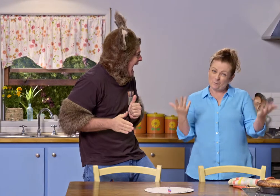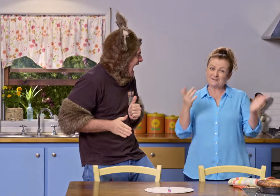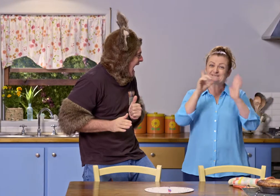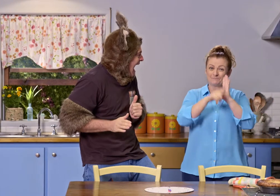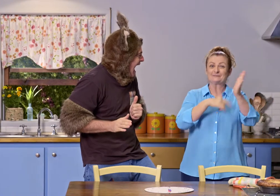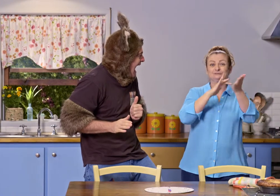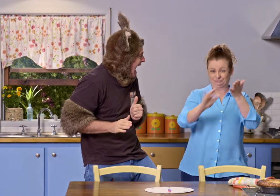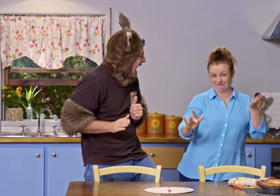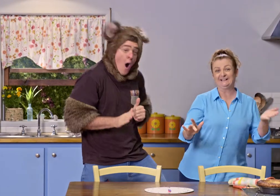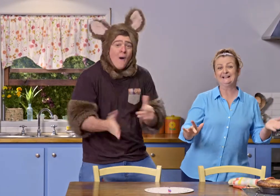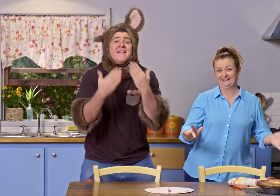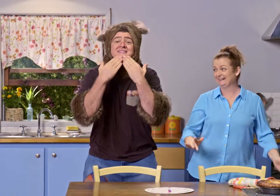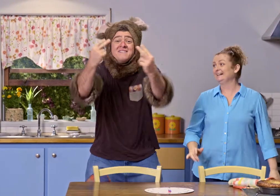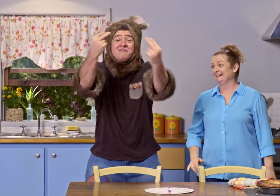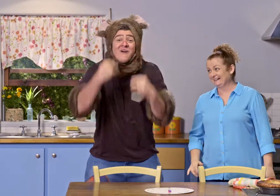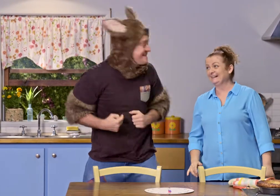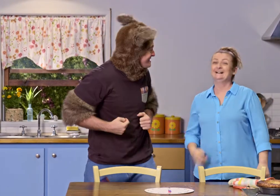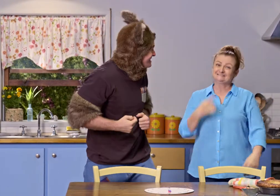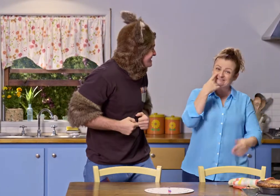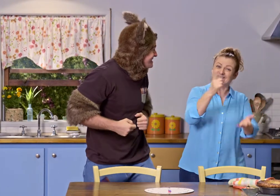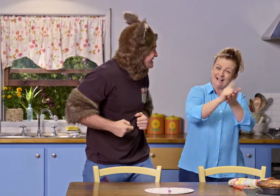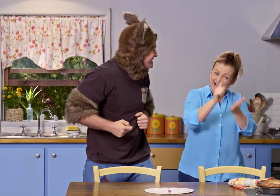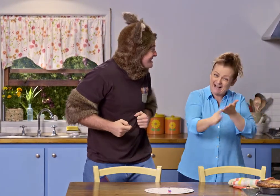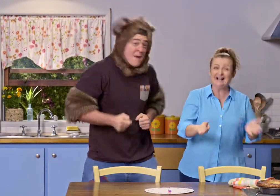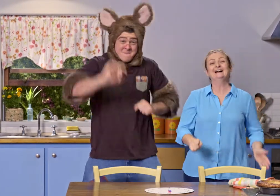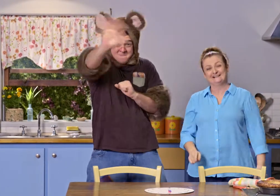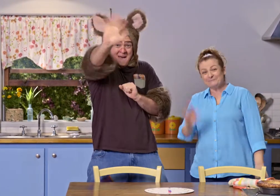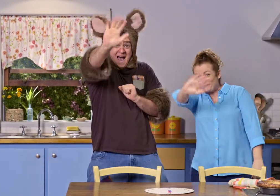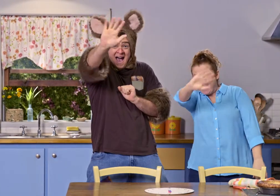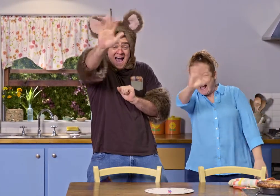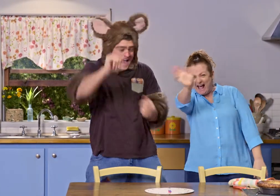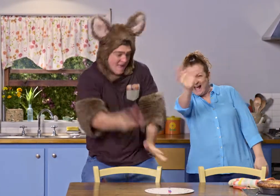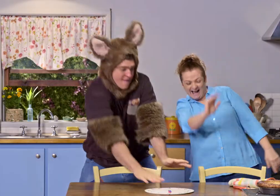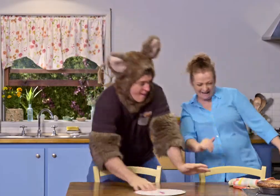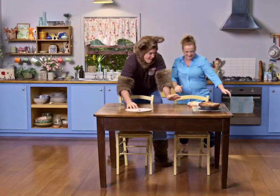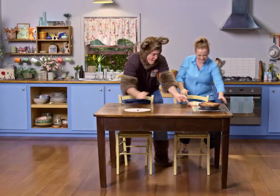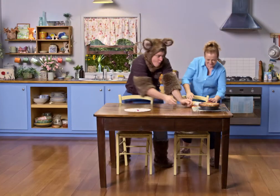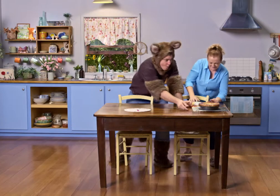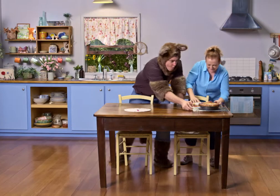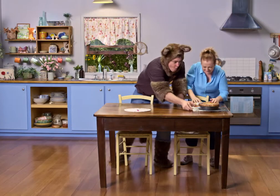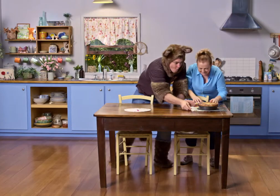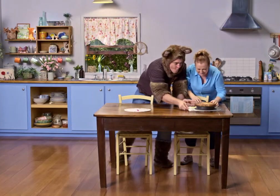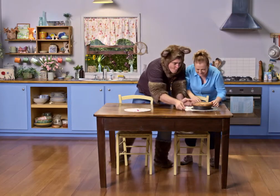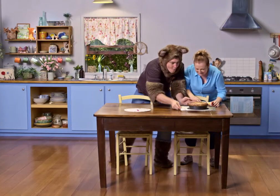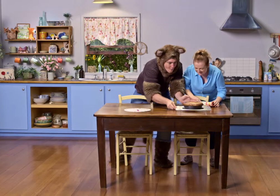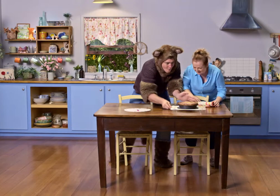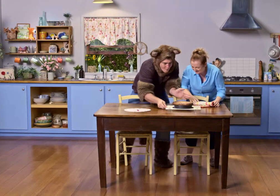Well, our time is up. Thanks for watching. See you next time. Bye! Bye! Now... Ooh!